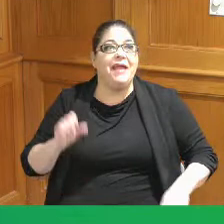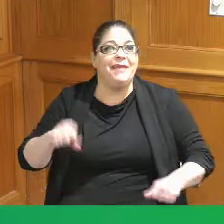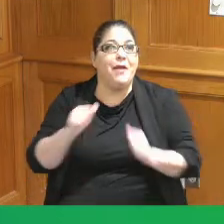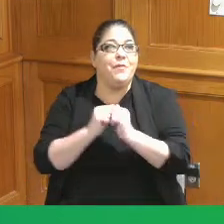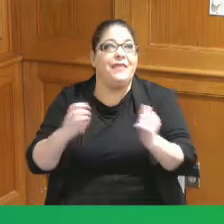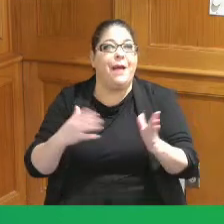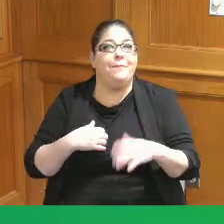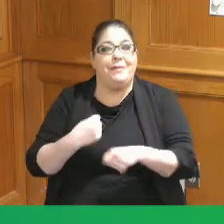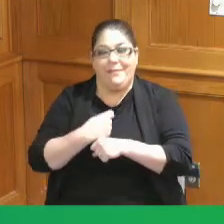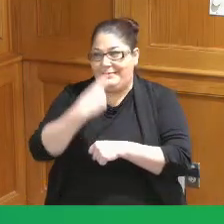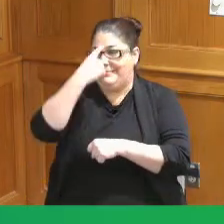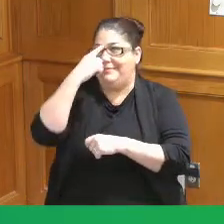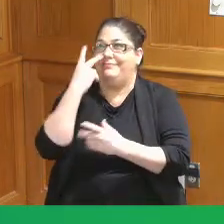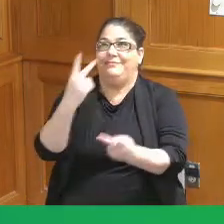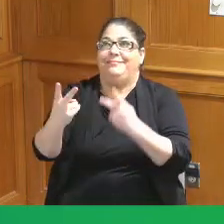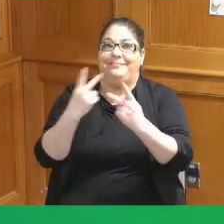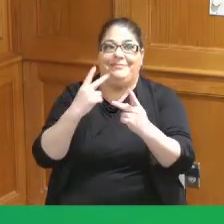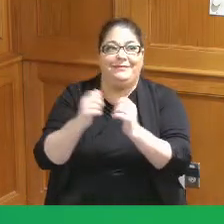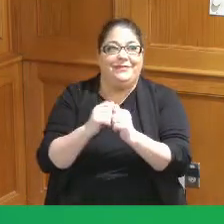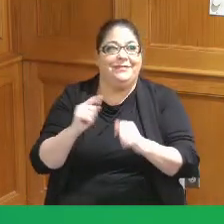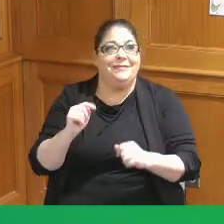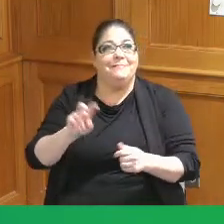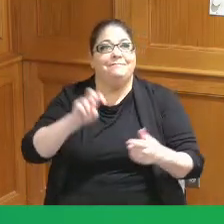make more sense if you have the visuals you can go ahead to like the thirds